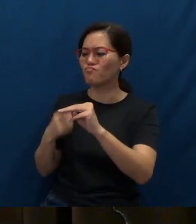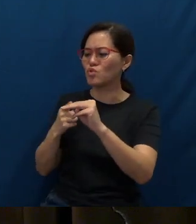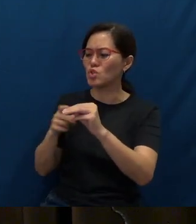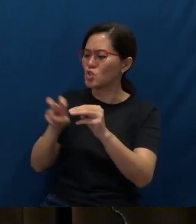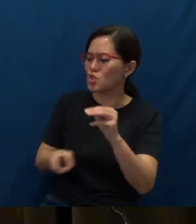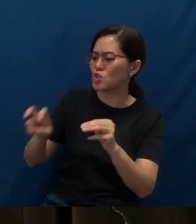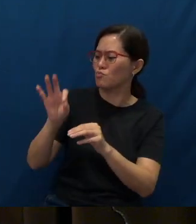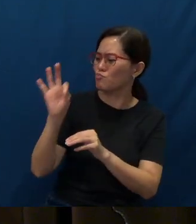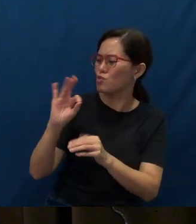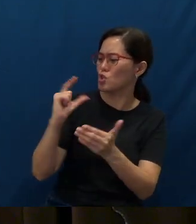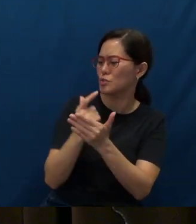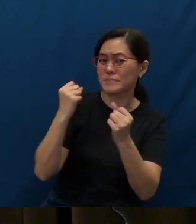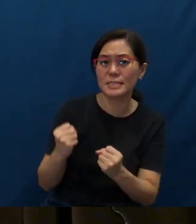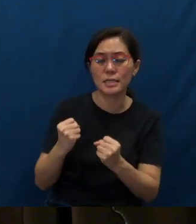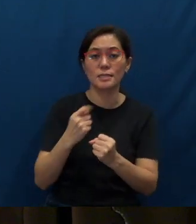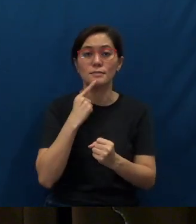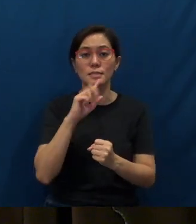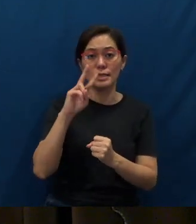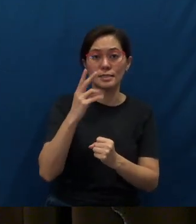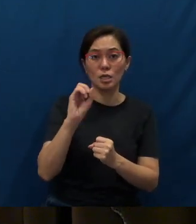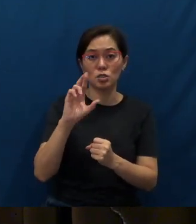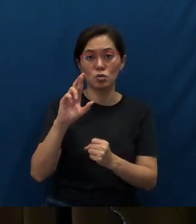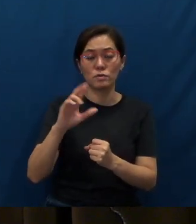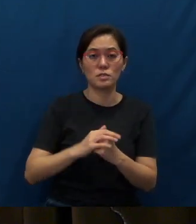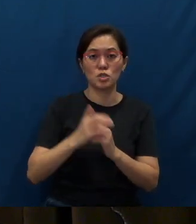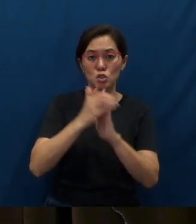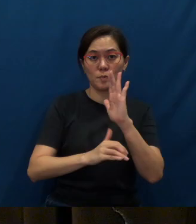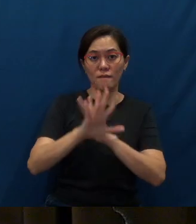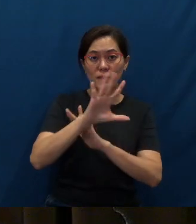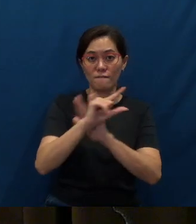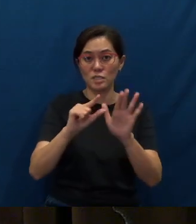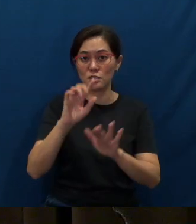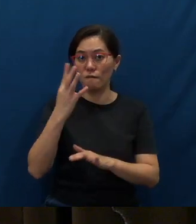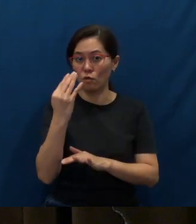He said this in Second Corinthians chapter five, verses 14 and 15: